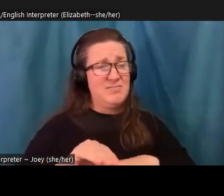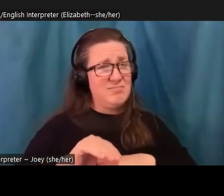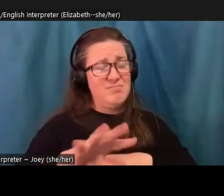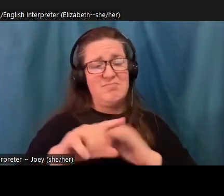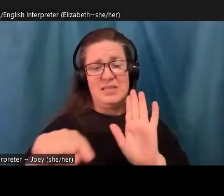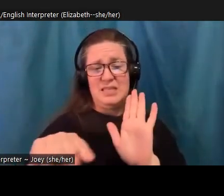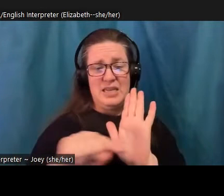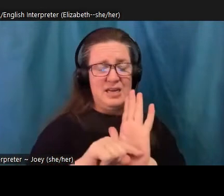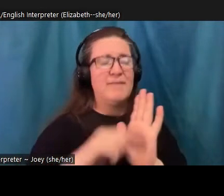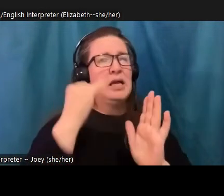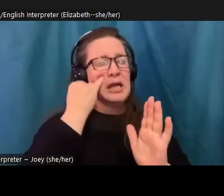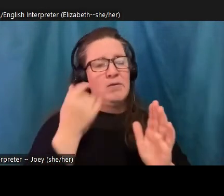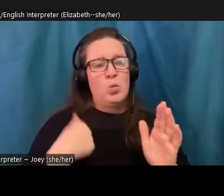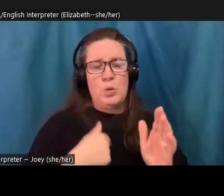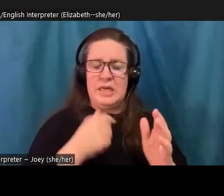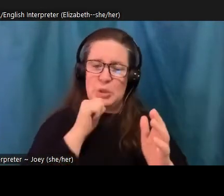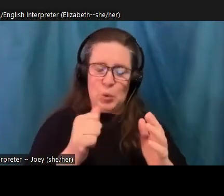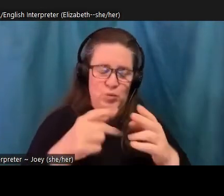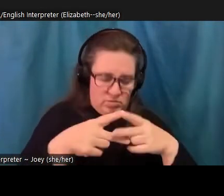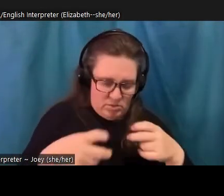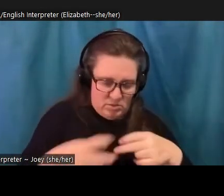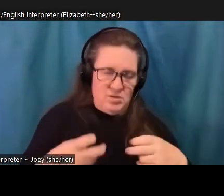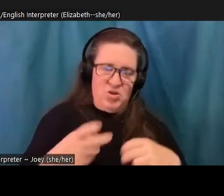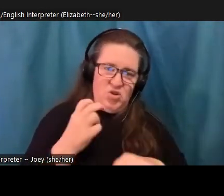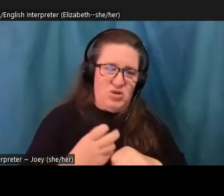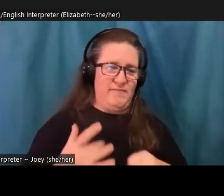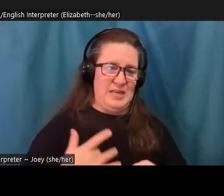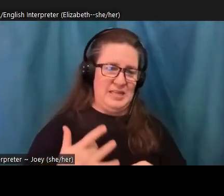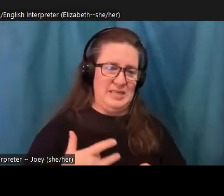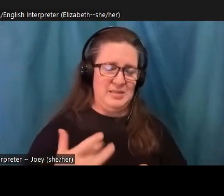feelings. But in the same way that action shouldn't be an